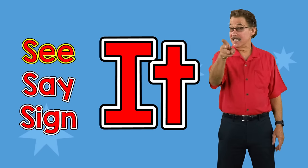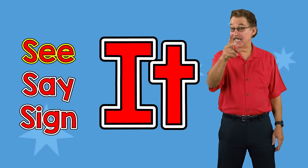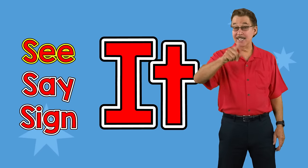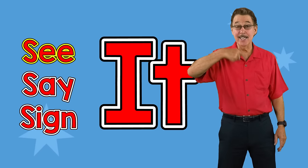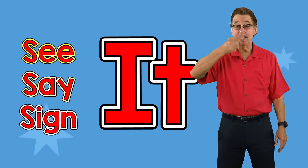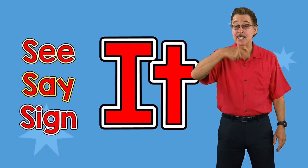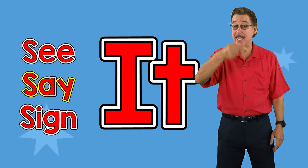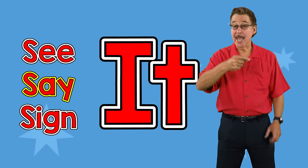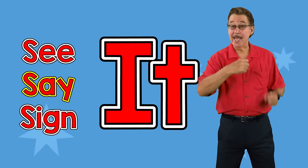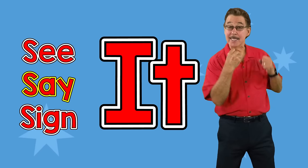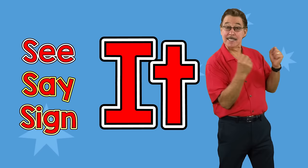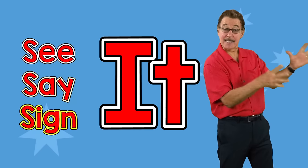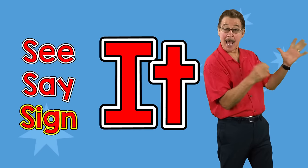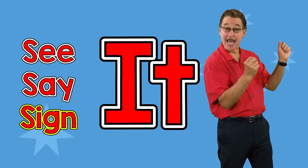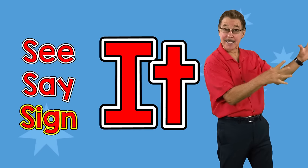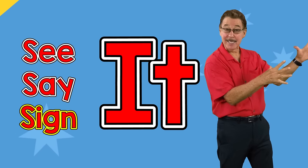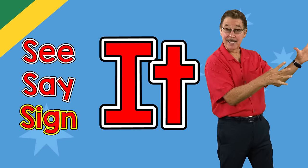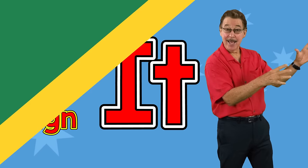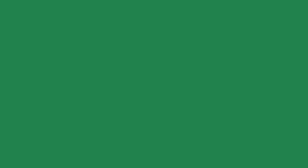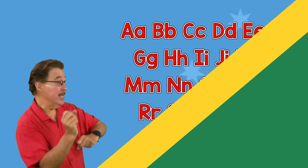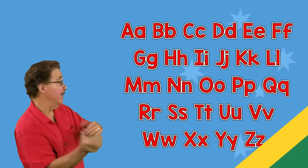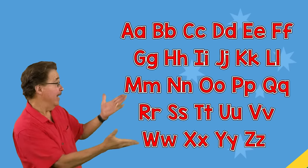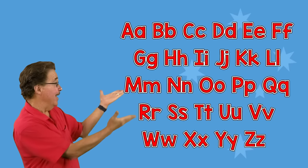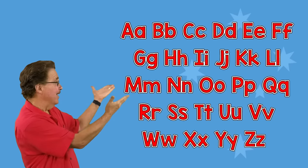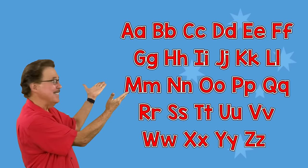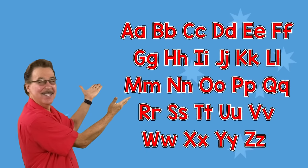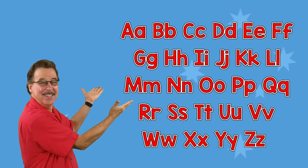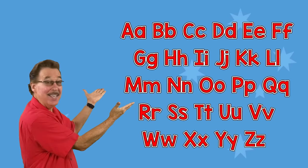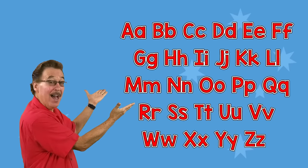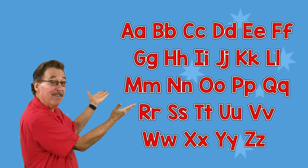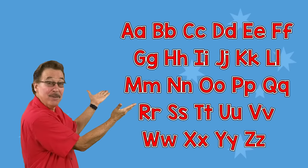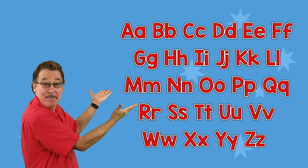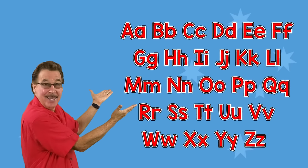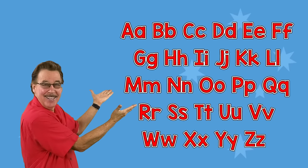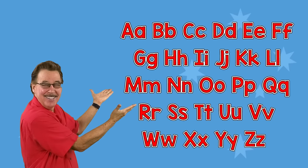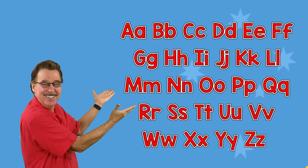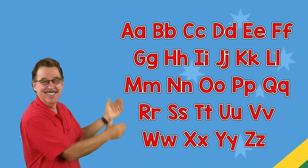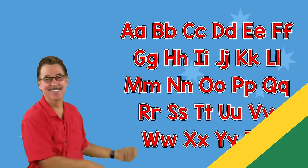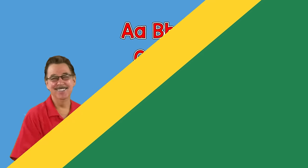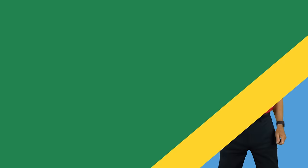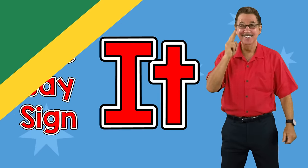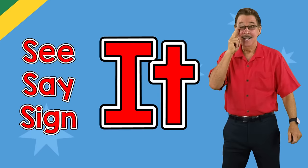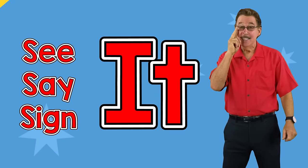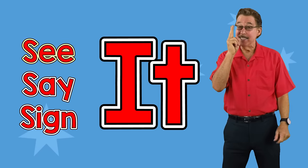See it, say it, sign it The letters of the alphabet